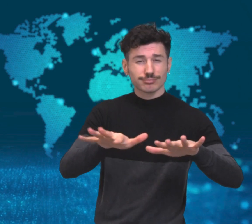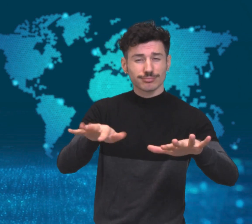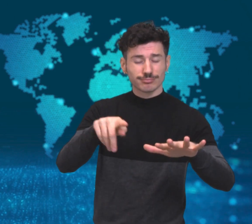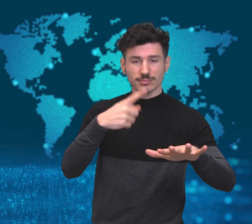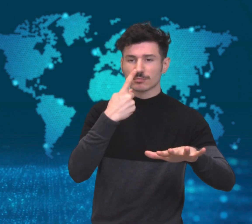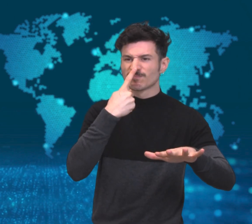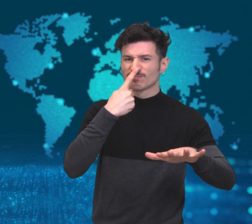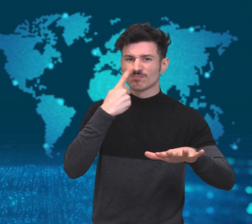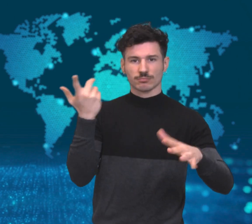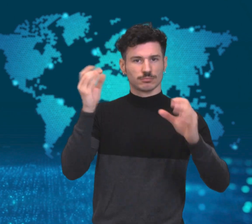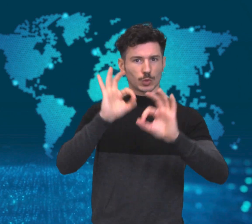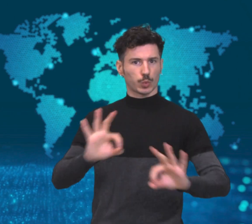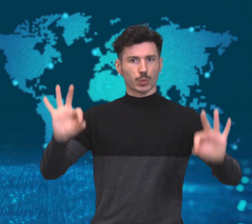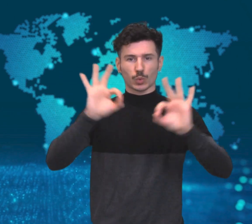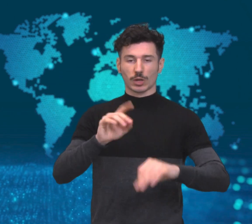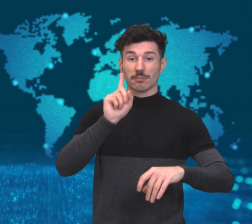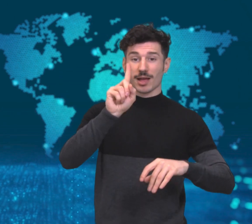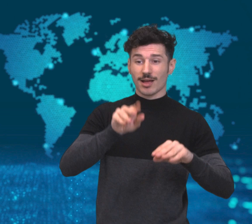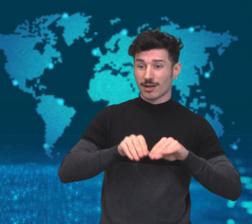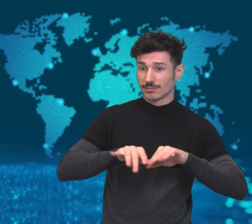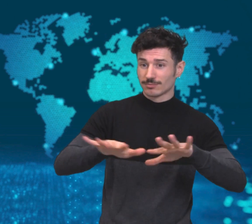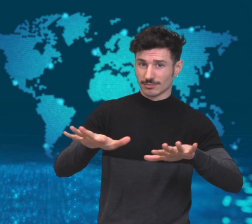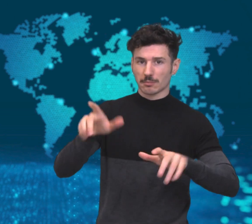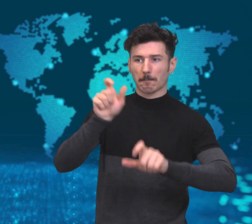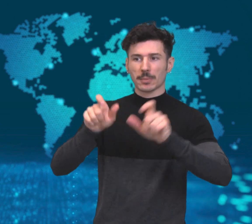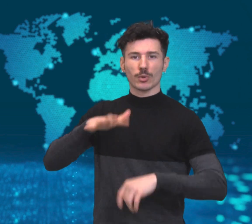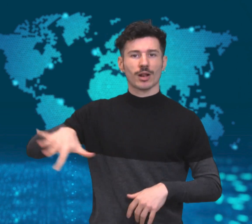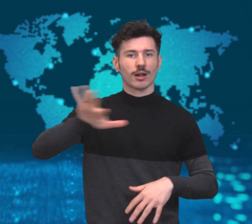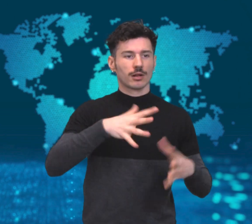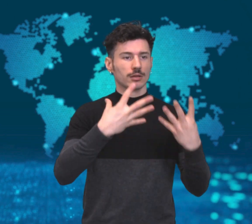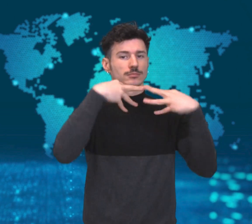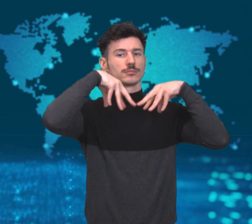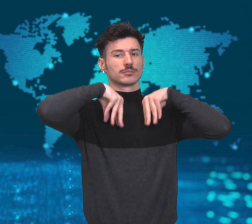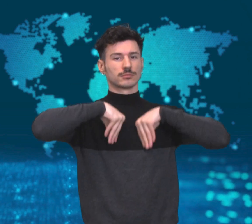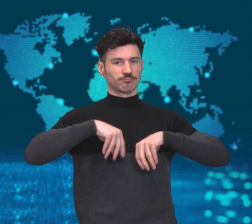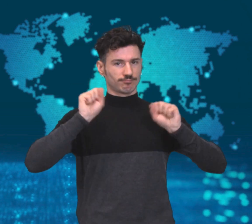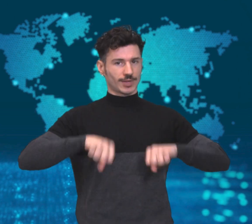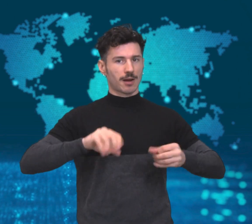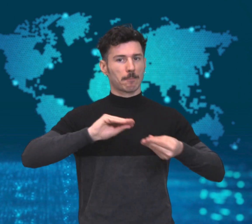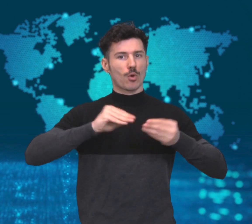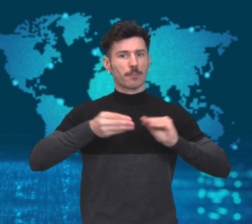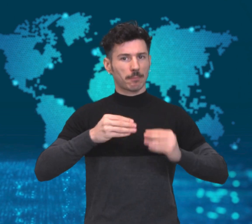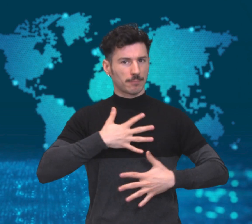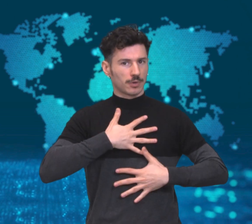Exposure to the gas leak, which was odorless, caused